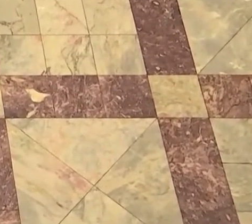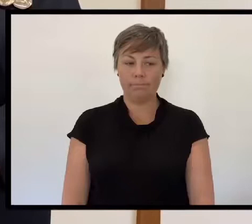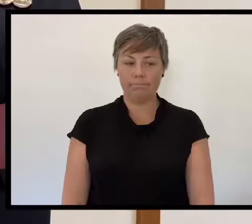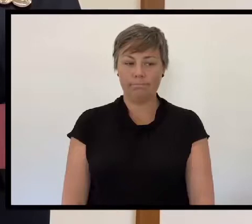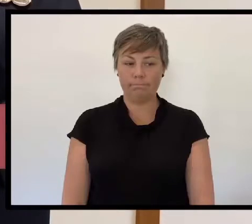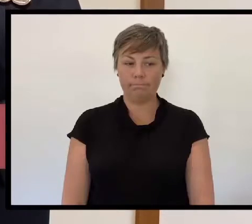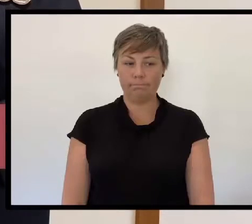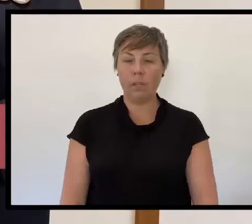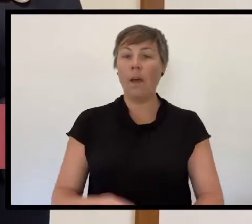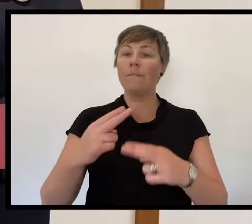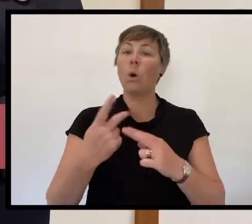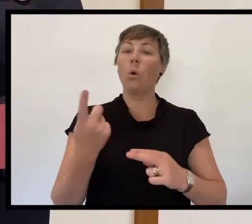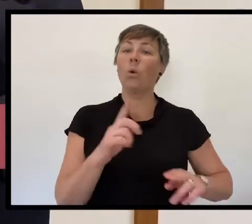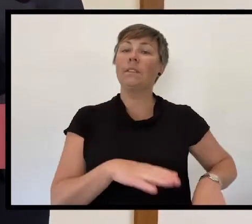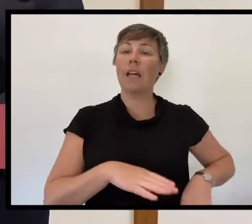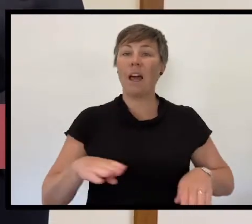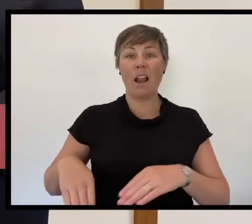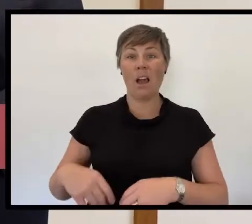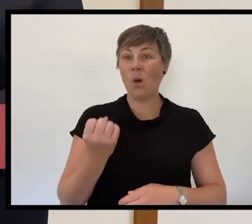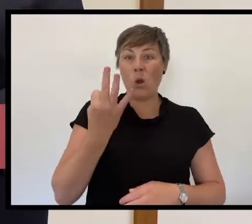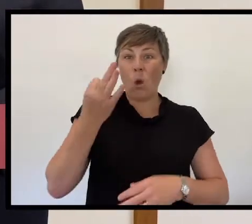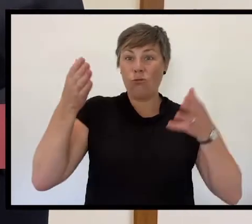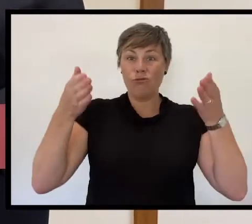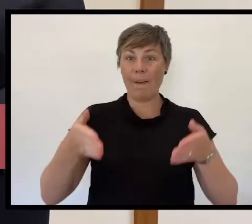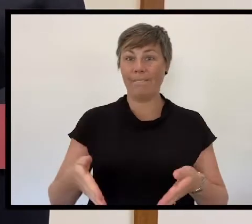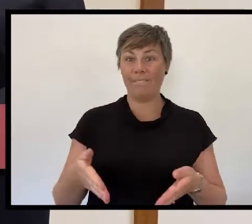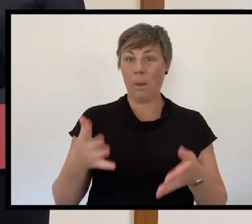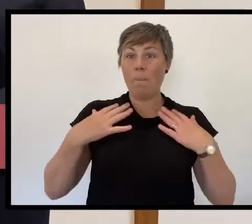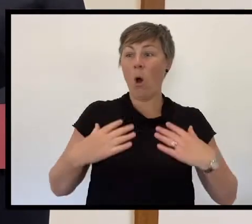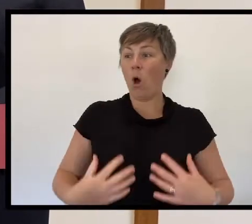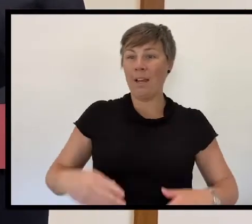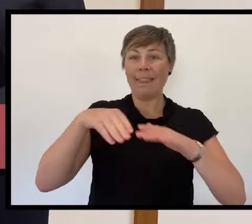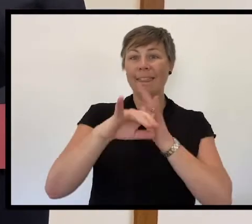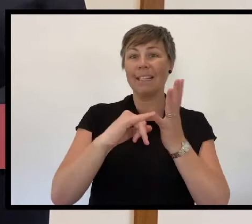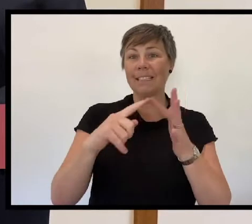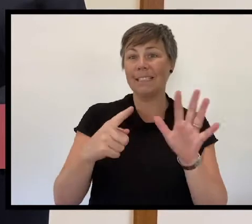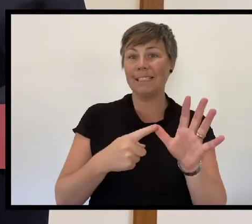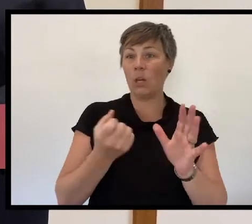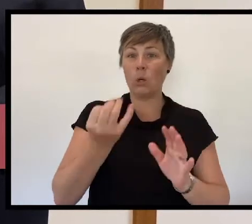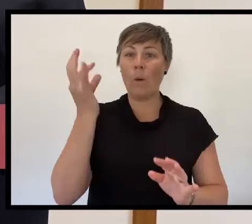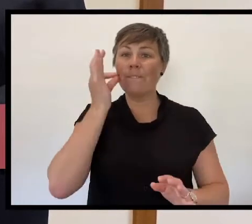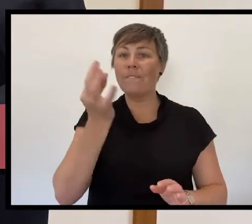For our sailors They have no grave but the cruel sea no flowers lay at their head